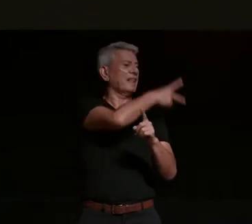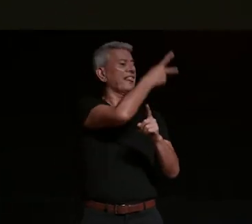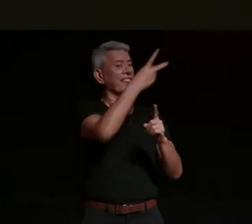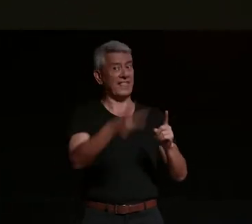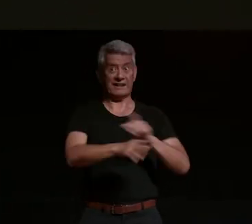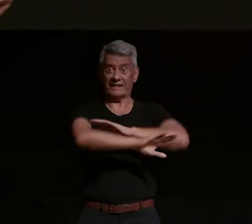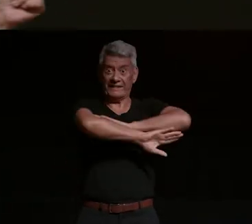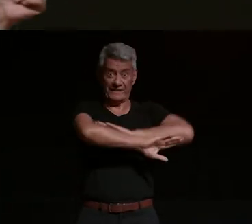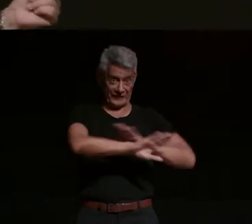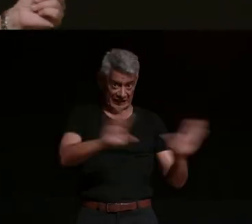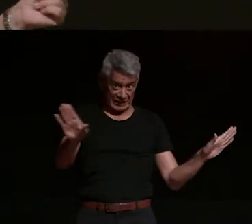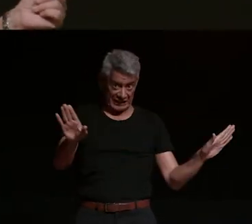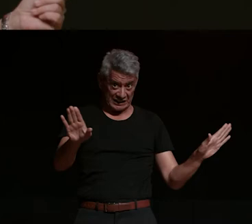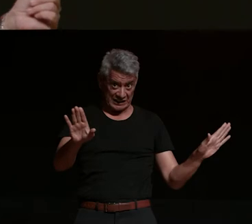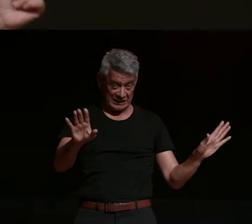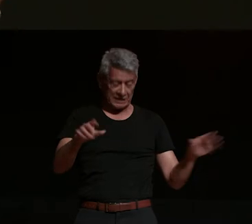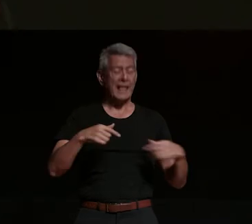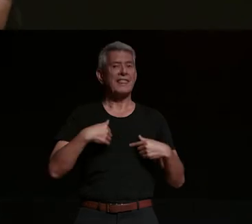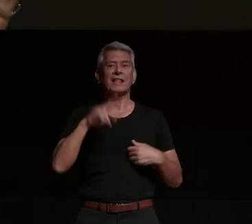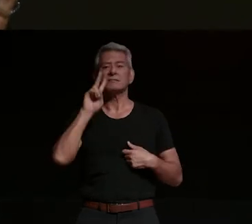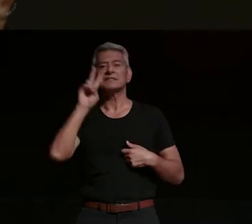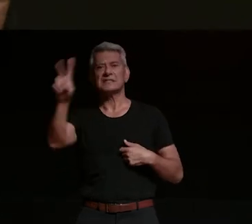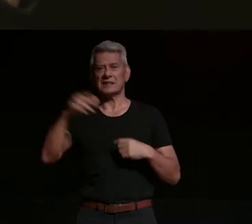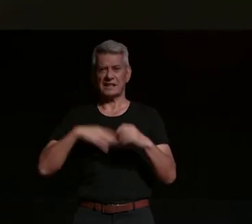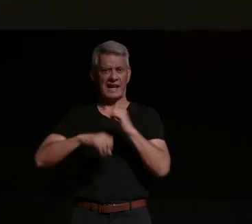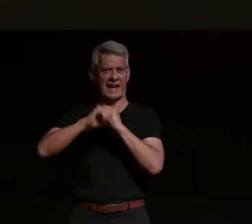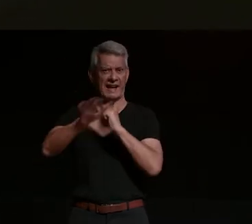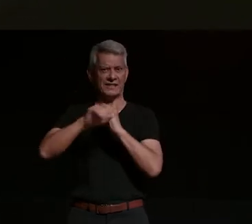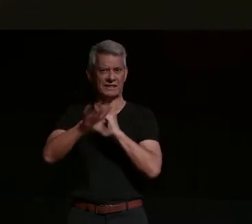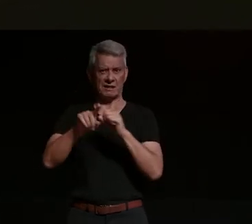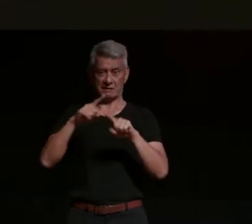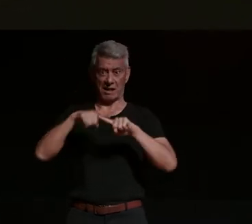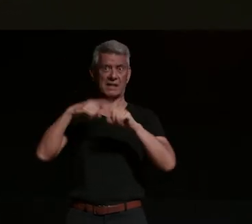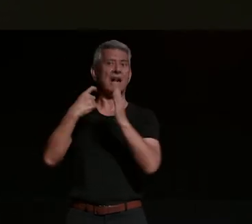when you see motorcycles advertised for like an r1 which is a very very high powered sports bike